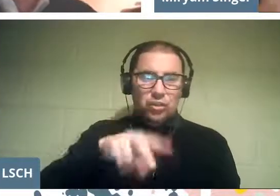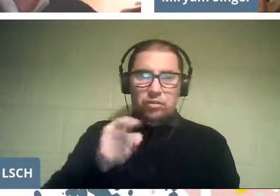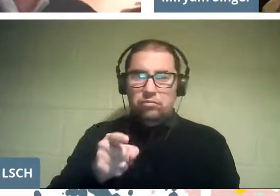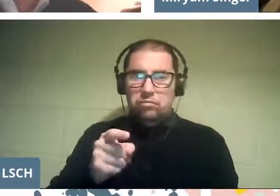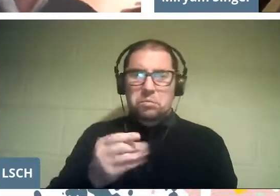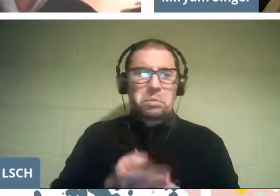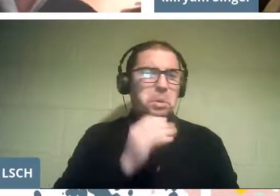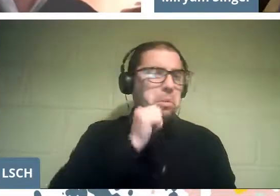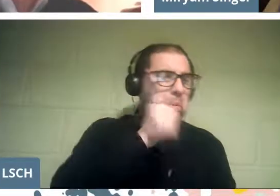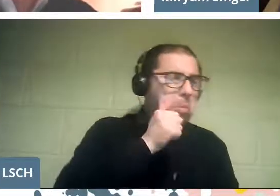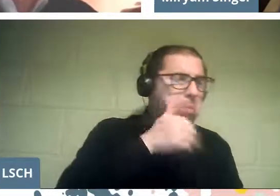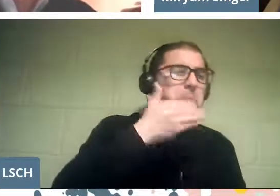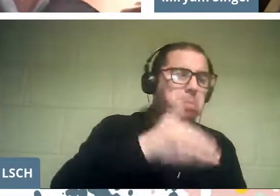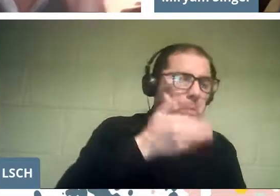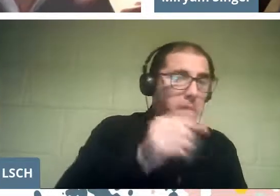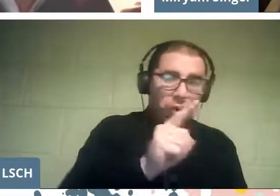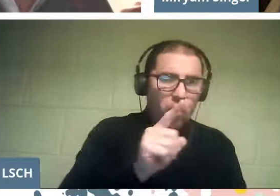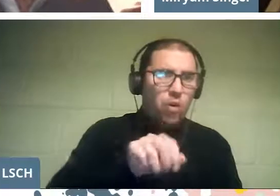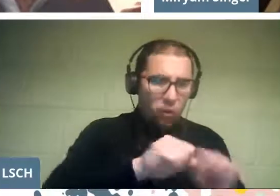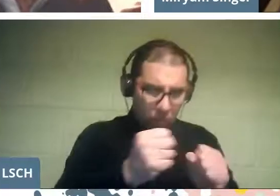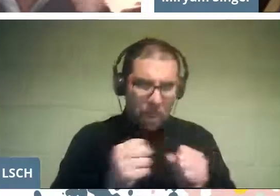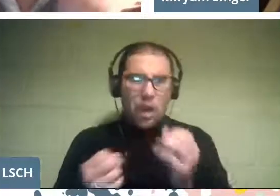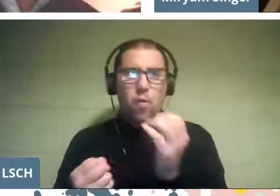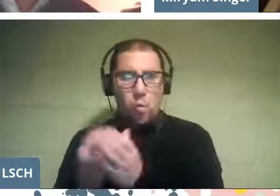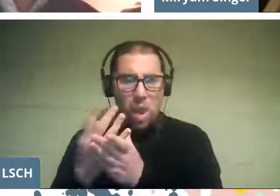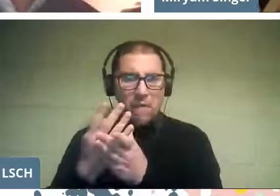and we are available to do it, and not only me.